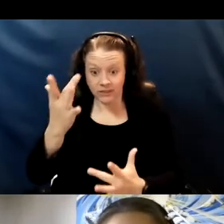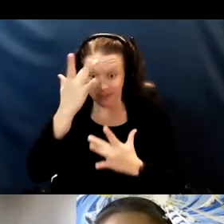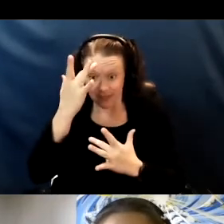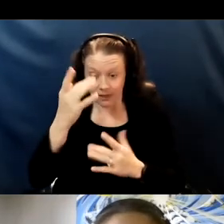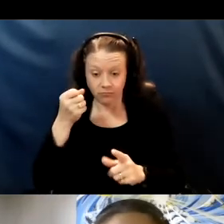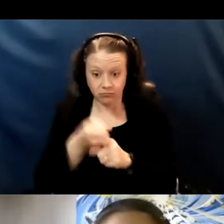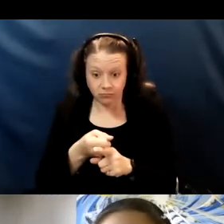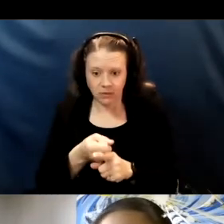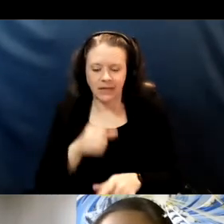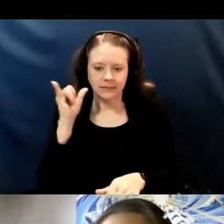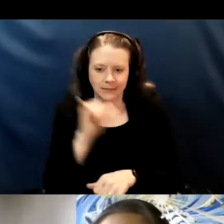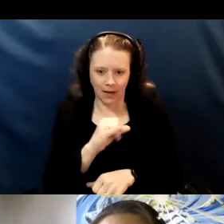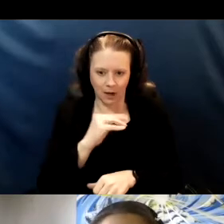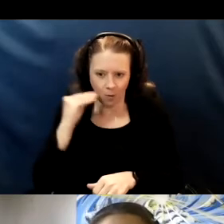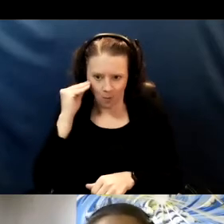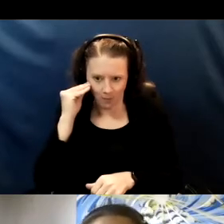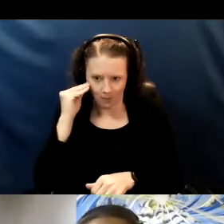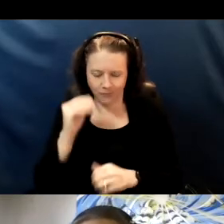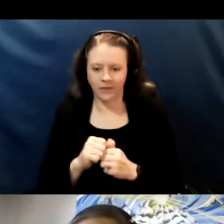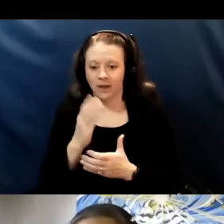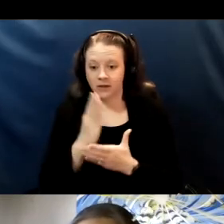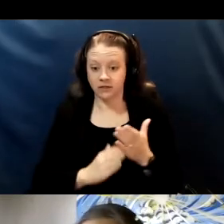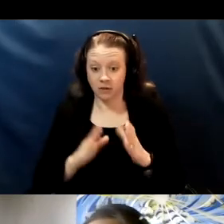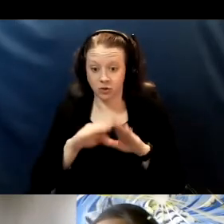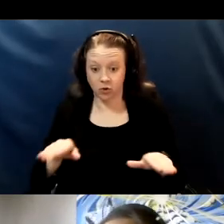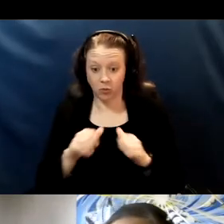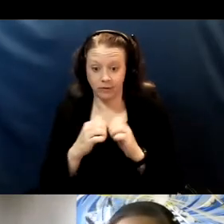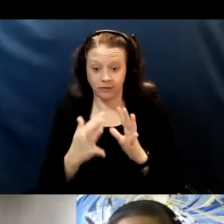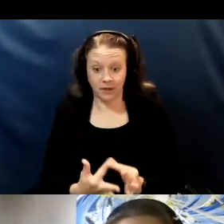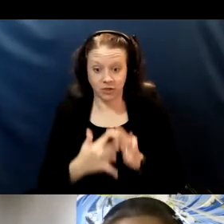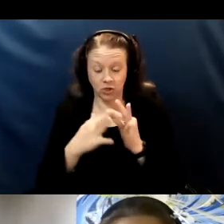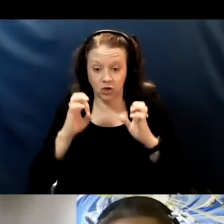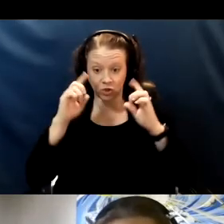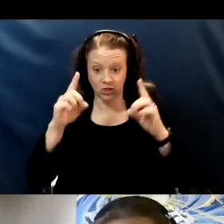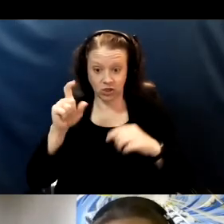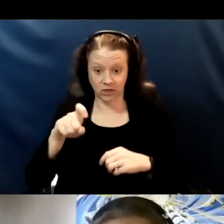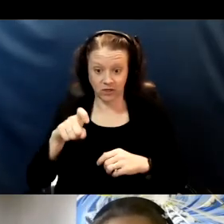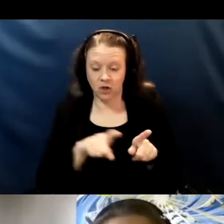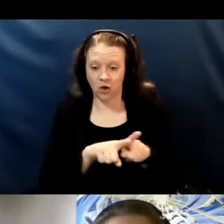So some children with specialized education needs also have specialized medical needs